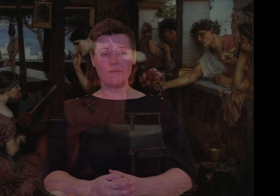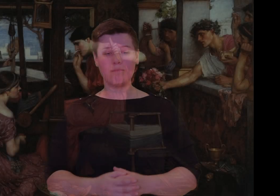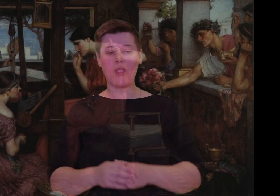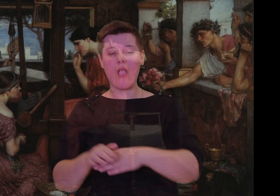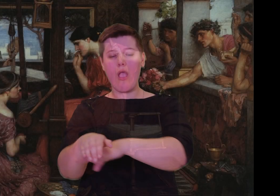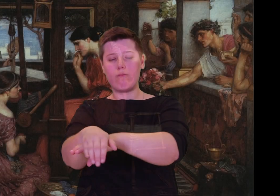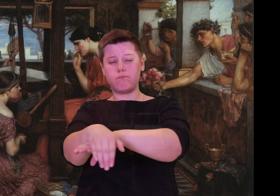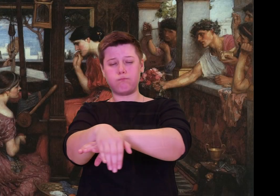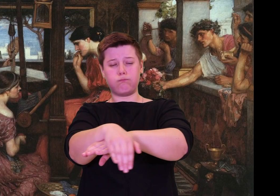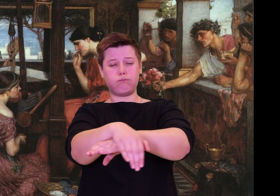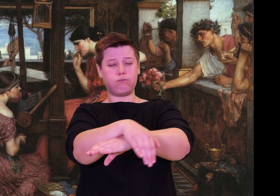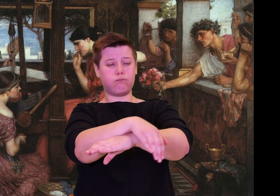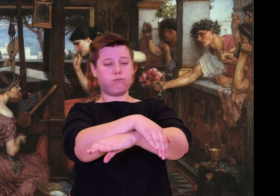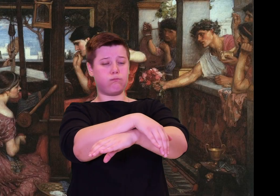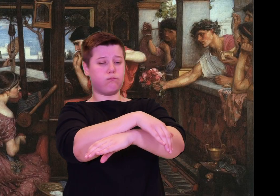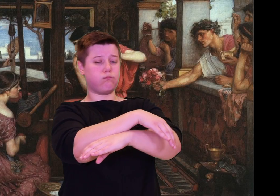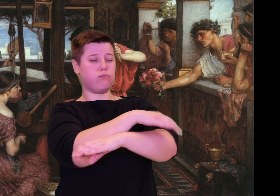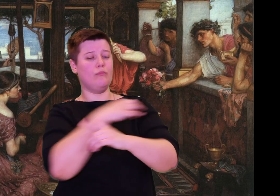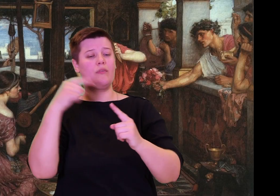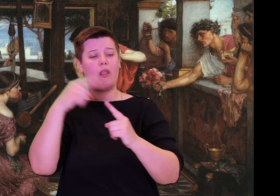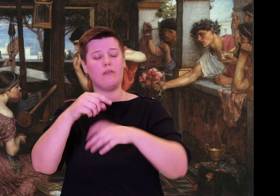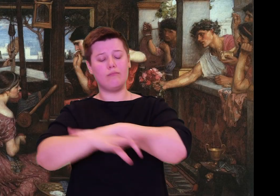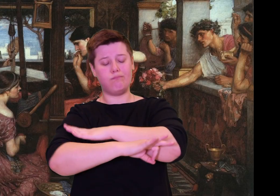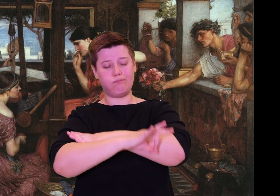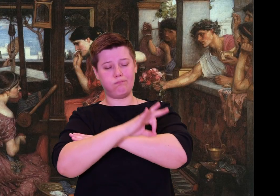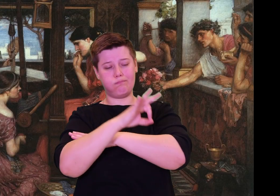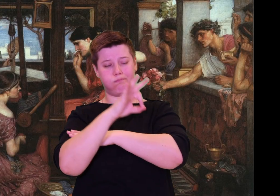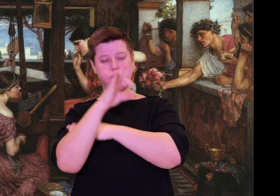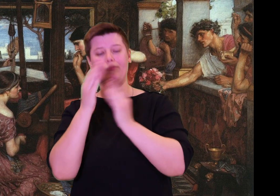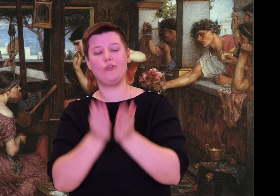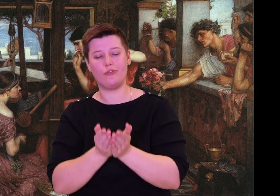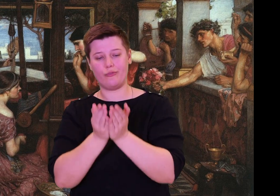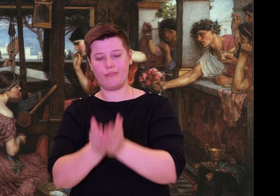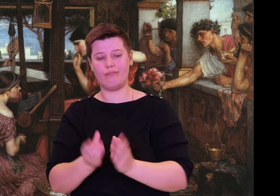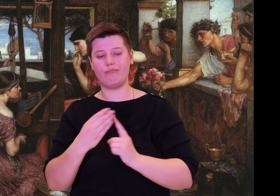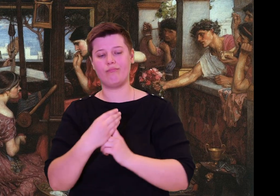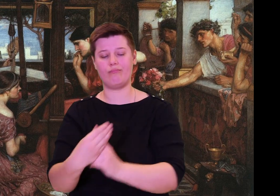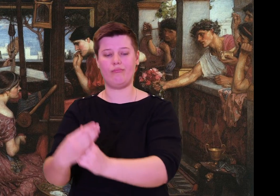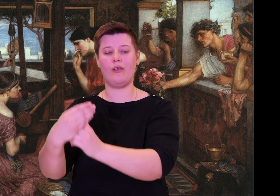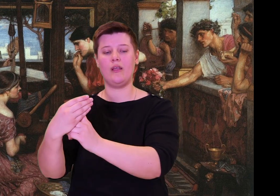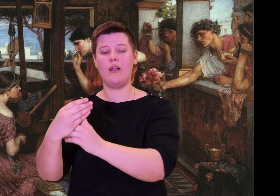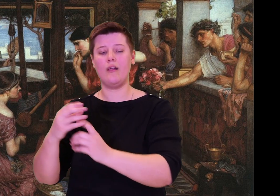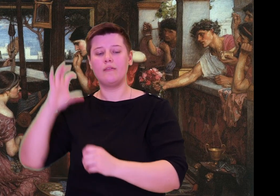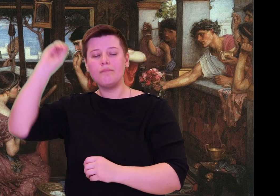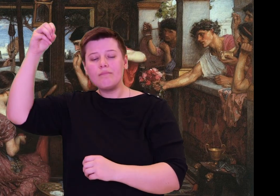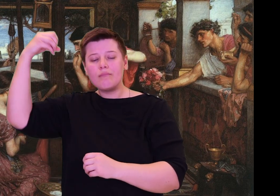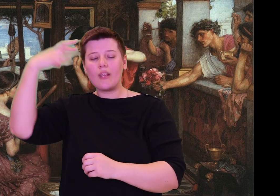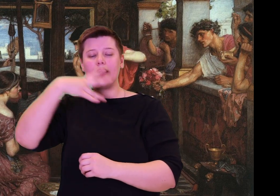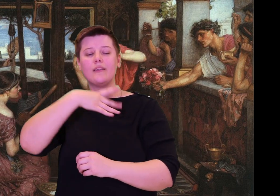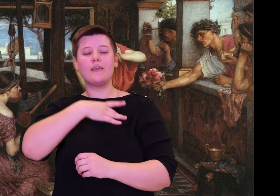The quick black ship held steady, so they fastened the tackle down, and filled